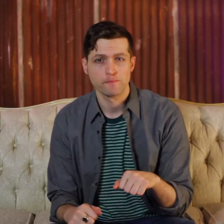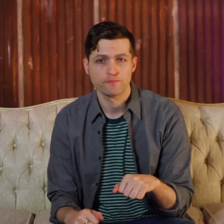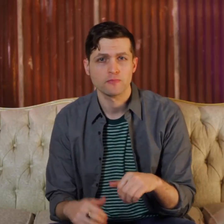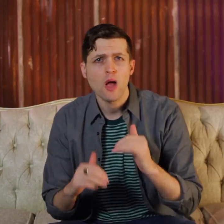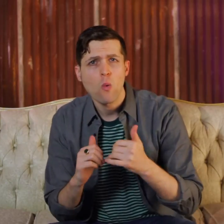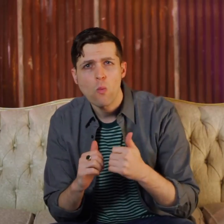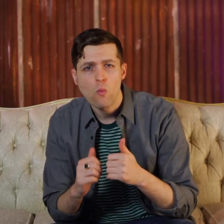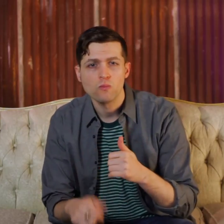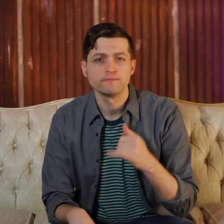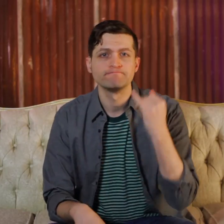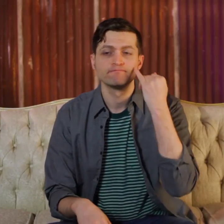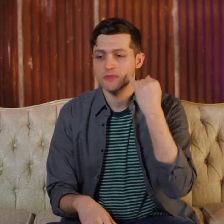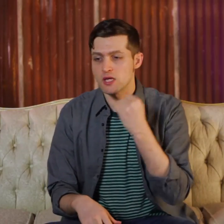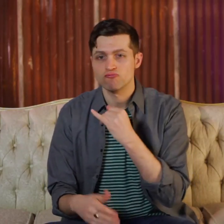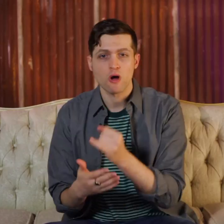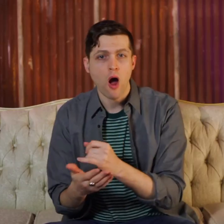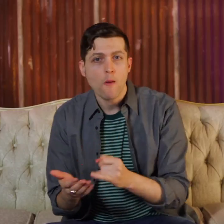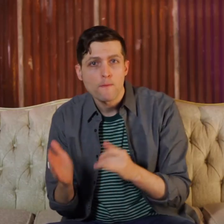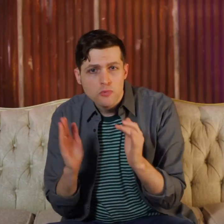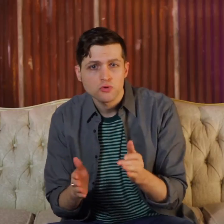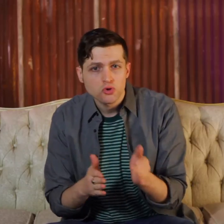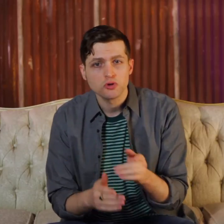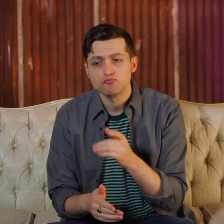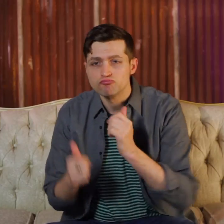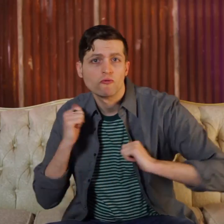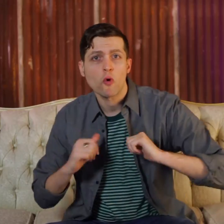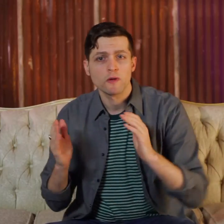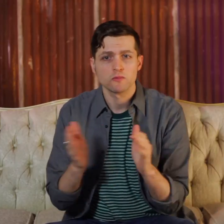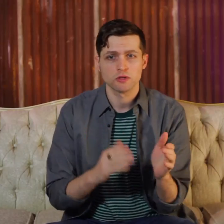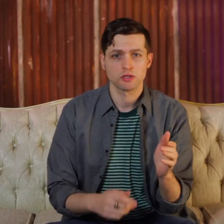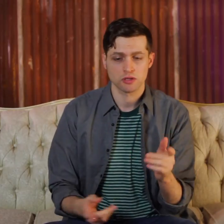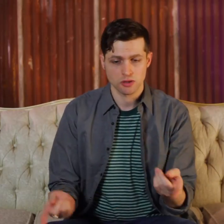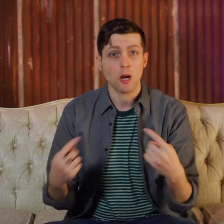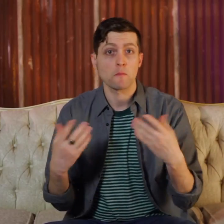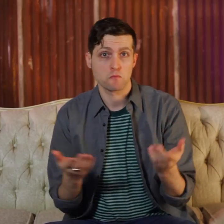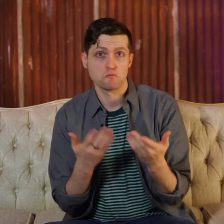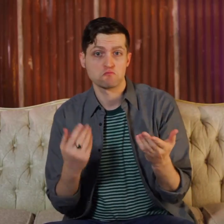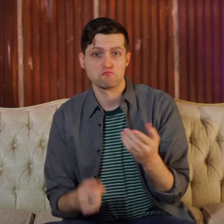If artists and performers come here...